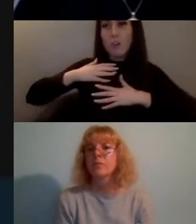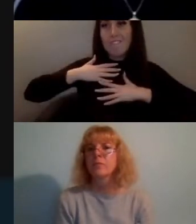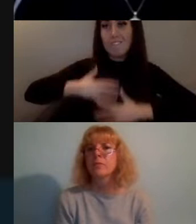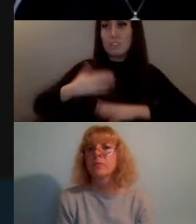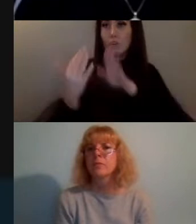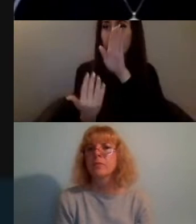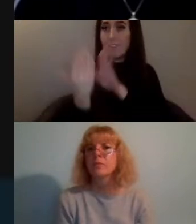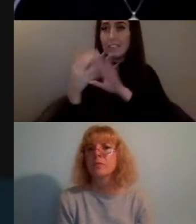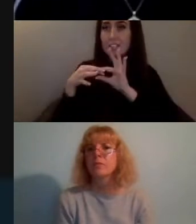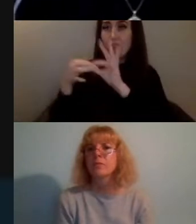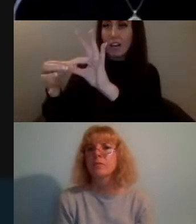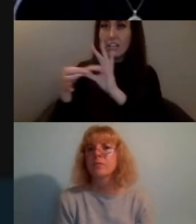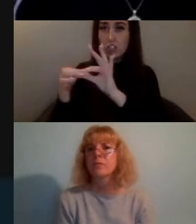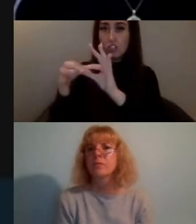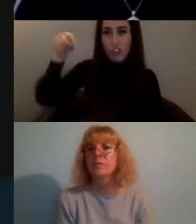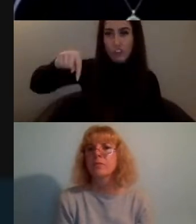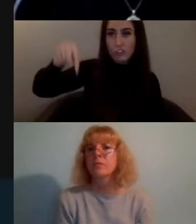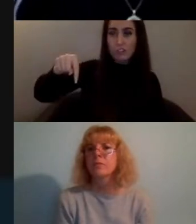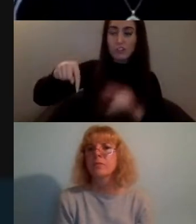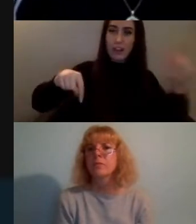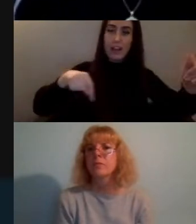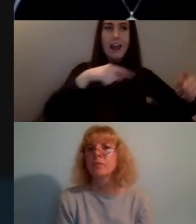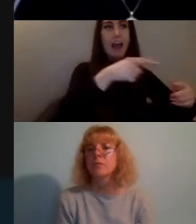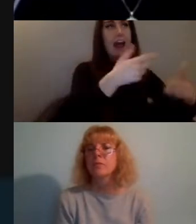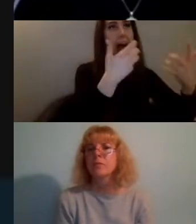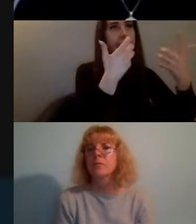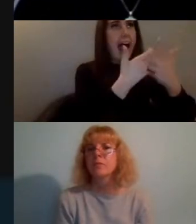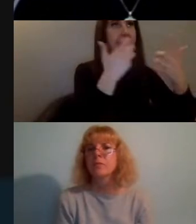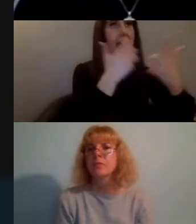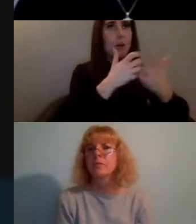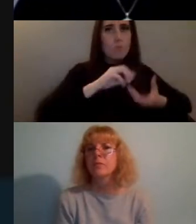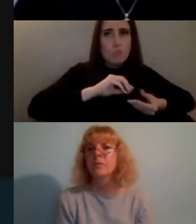i'm exploring how do we create genuine communities of care in remote spaces,